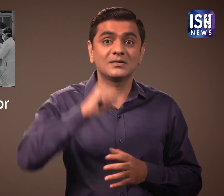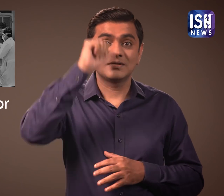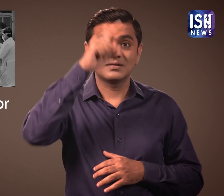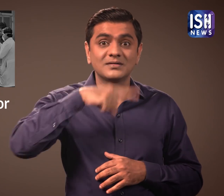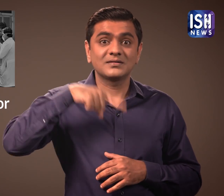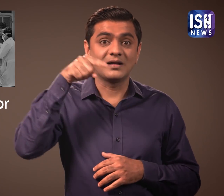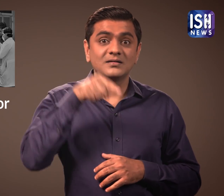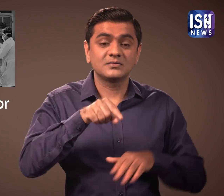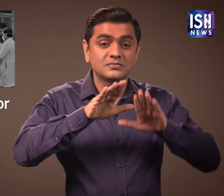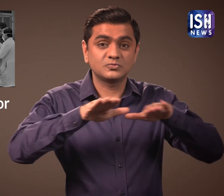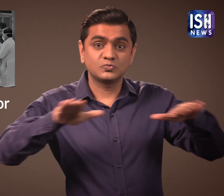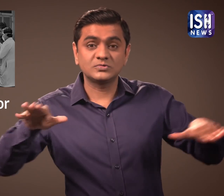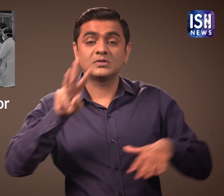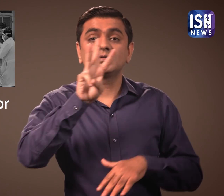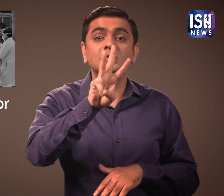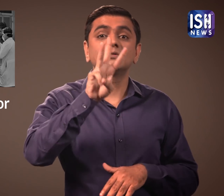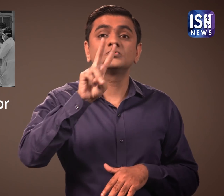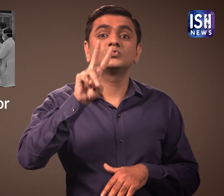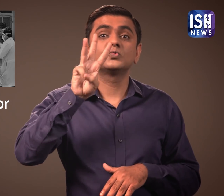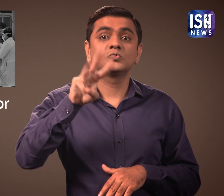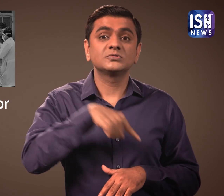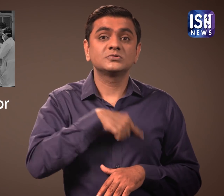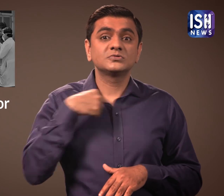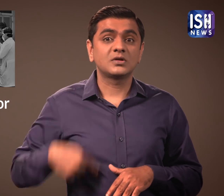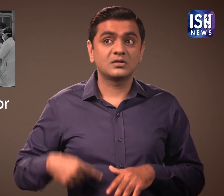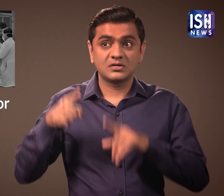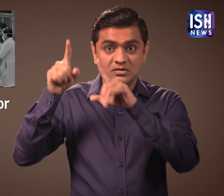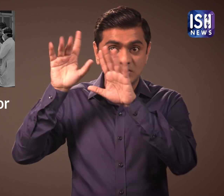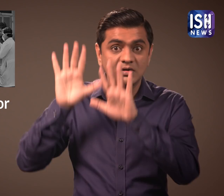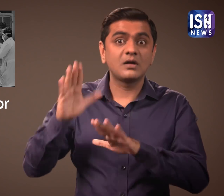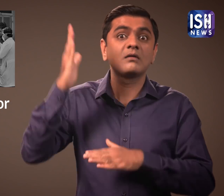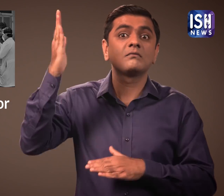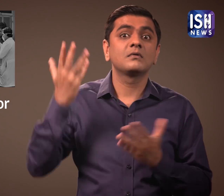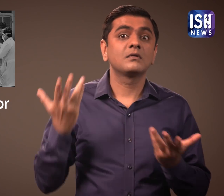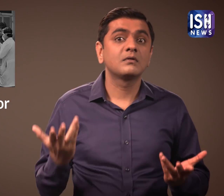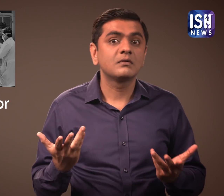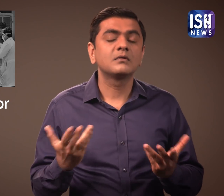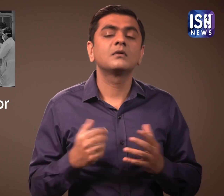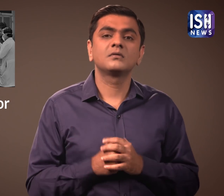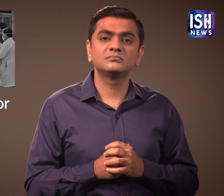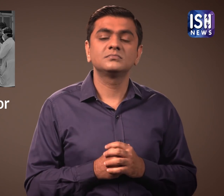There are 323 Indian students studying in China.